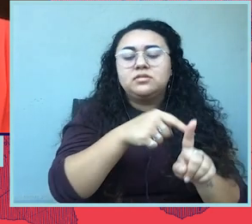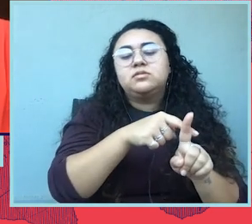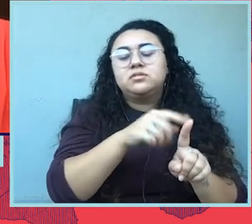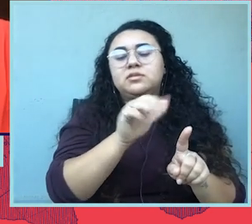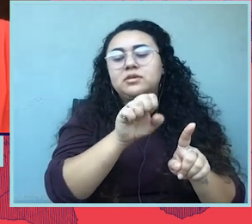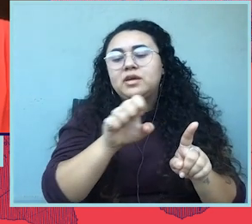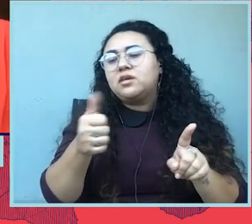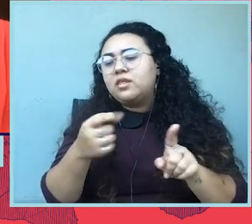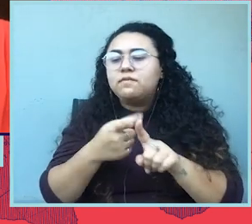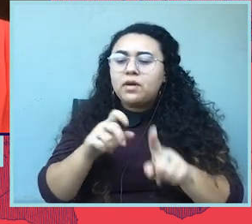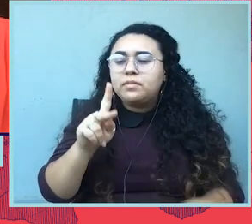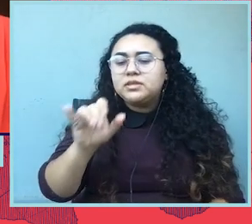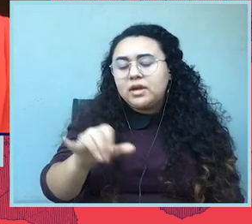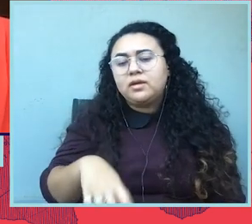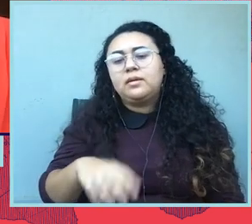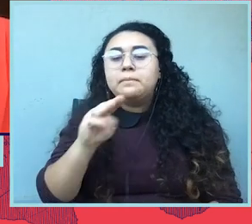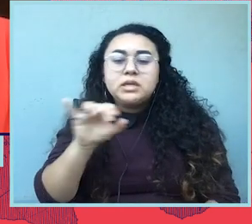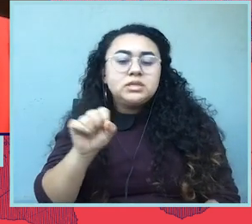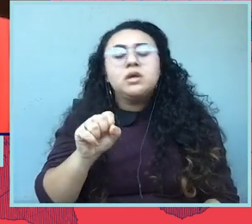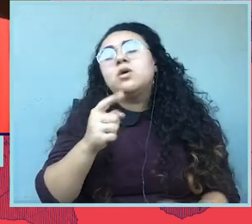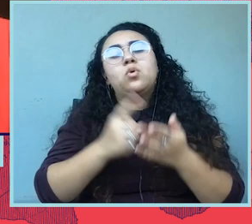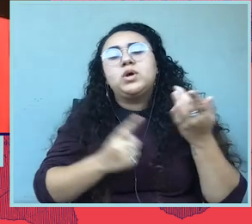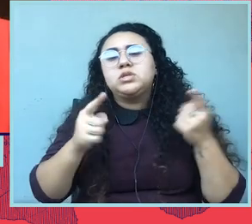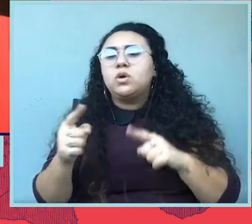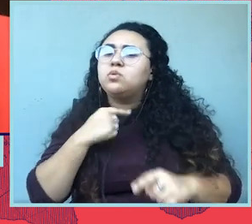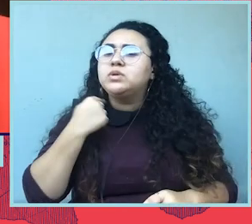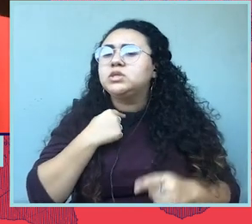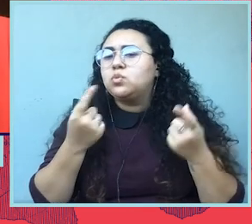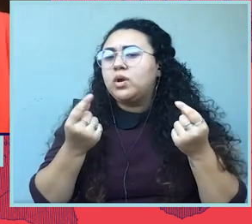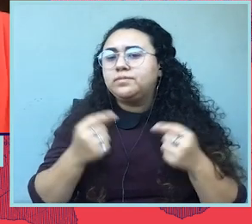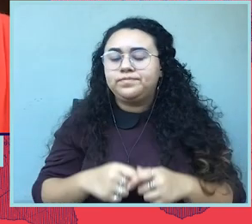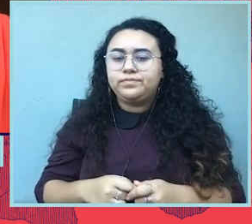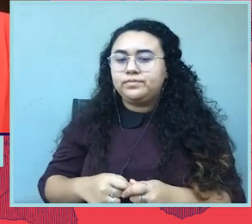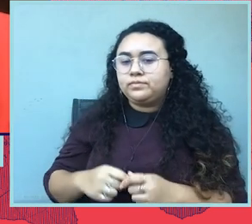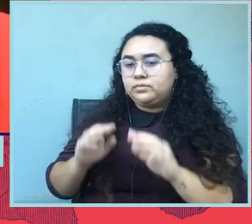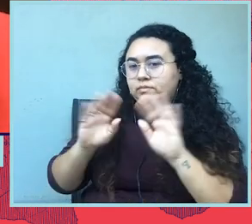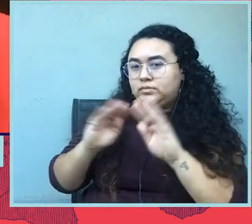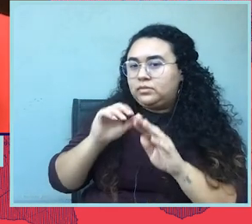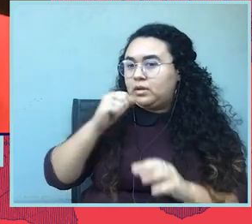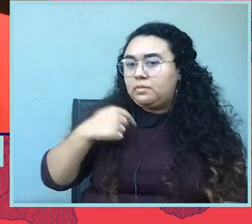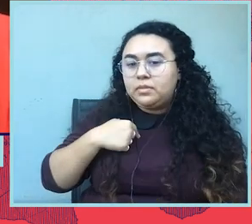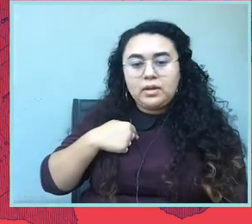from Mississippi— what's at stake? Sure. And also not me. To be clear, I did not argue in the Supreme Court today.